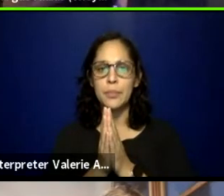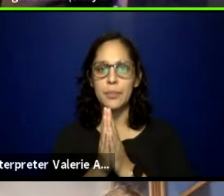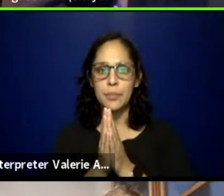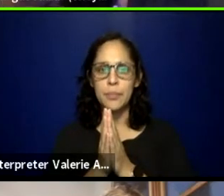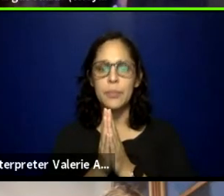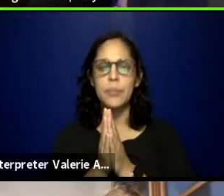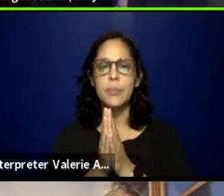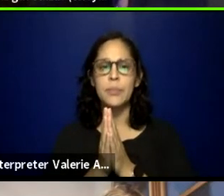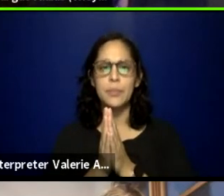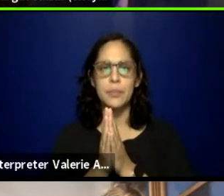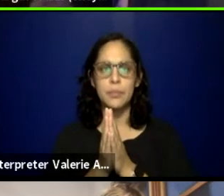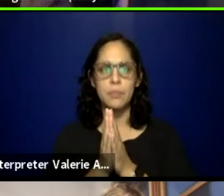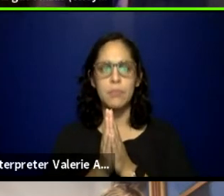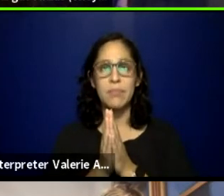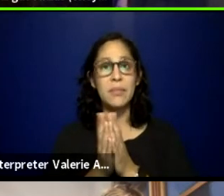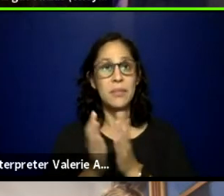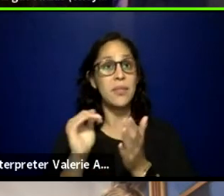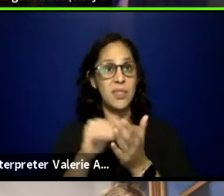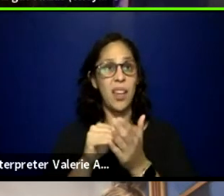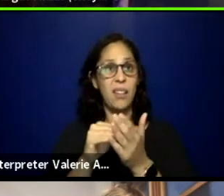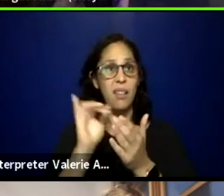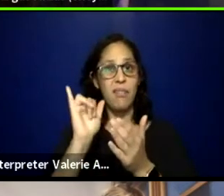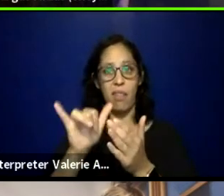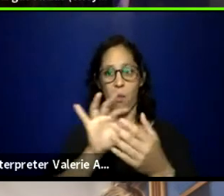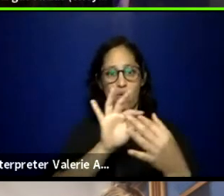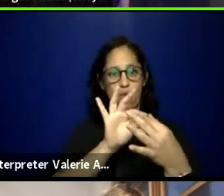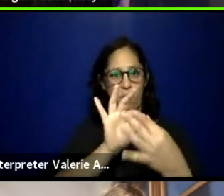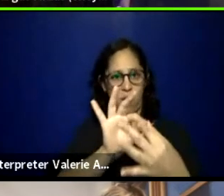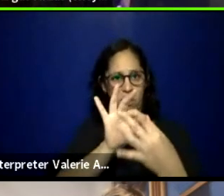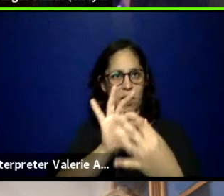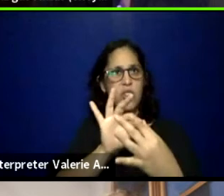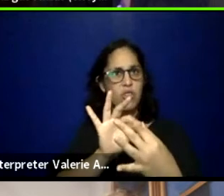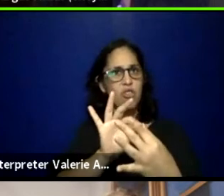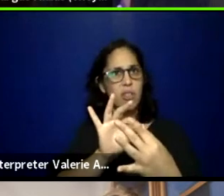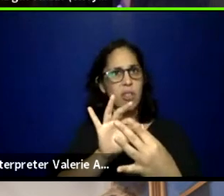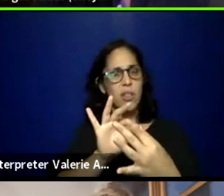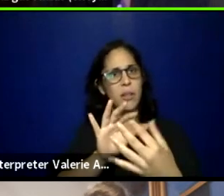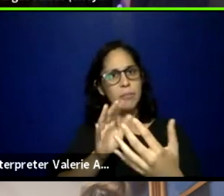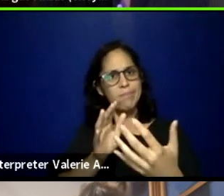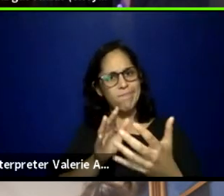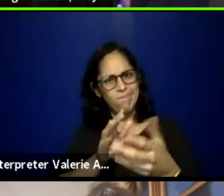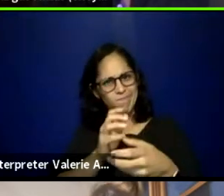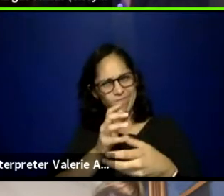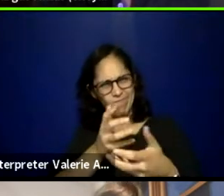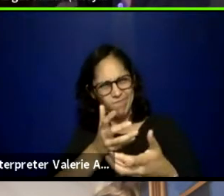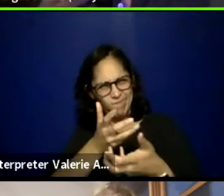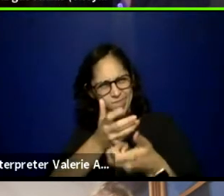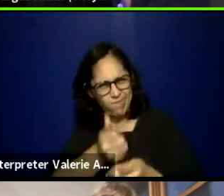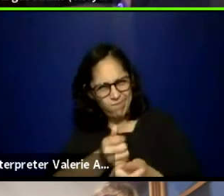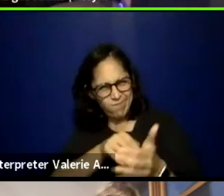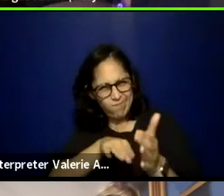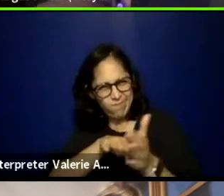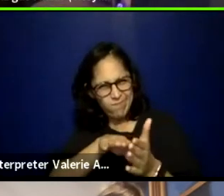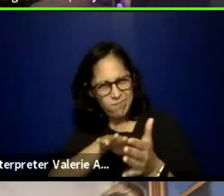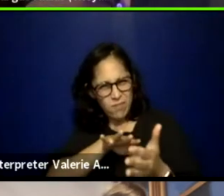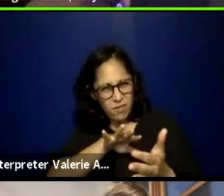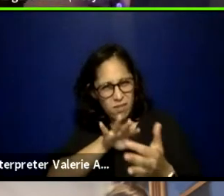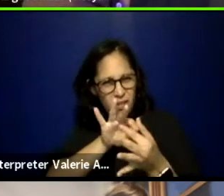those relationships and dynamics are very vital. And to me, it was more of,